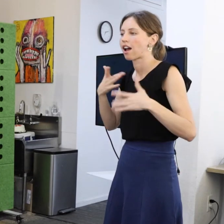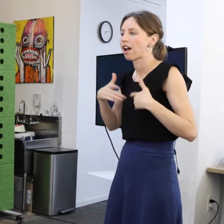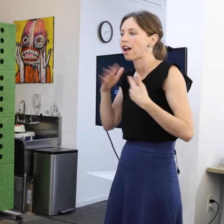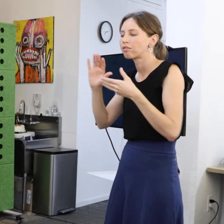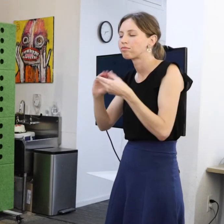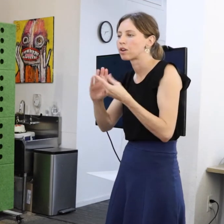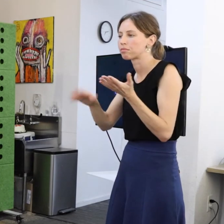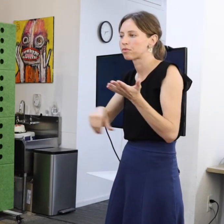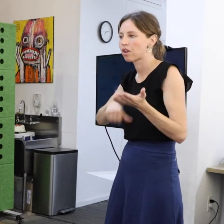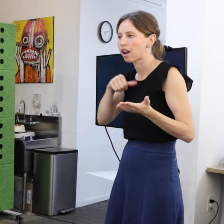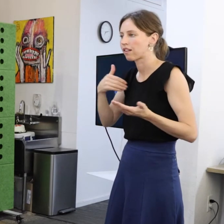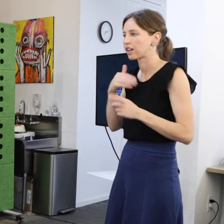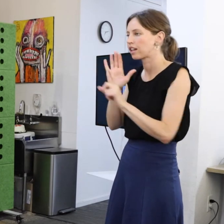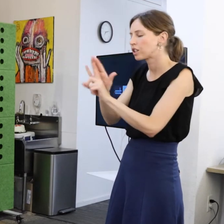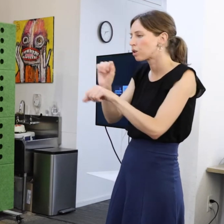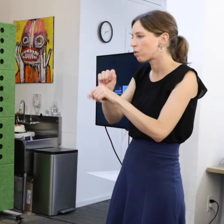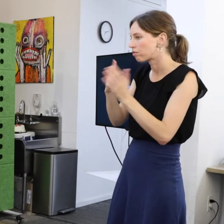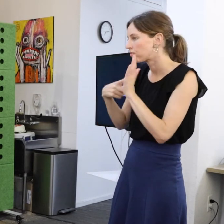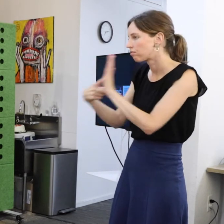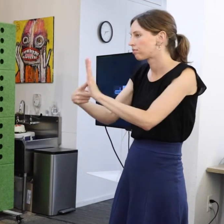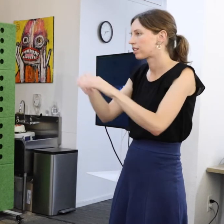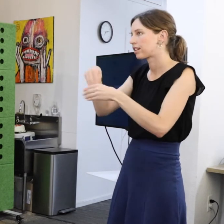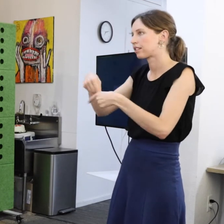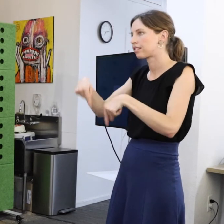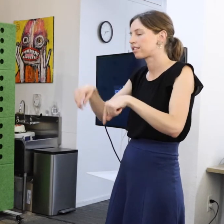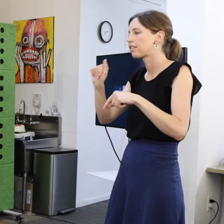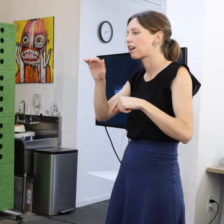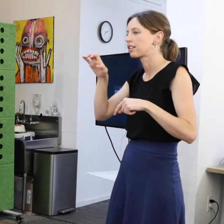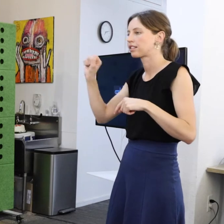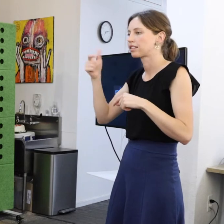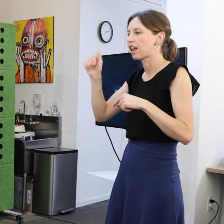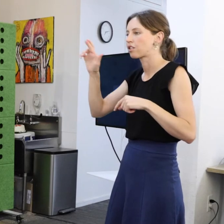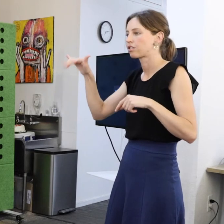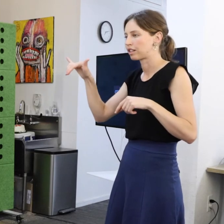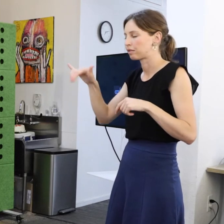pride of having his work displayed at the access gallery.